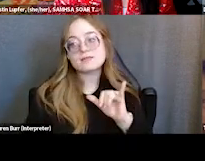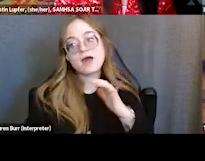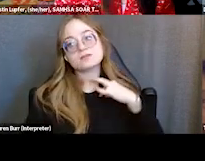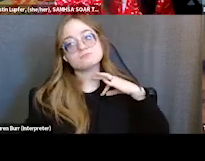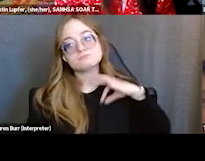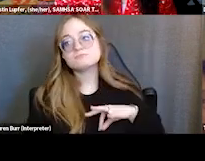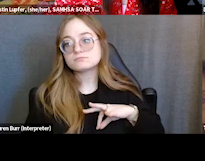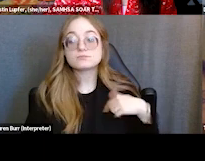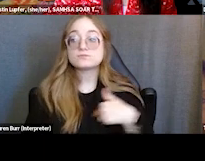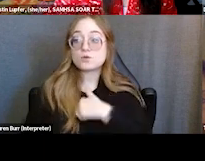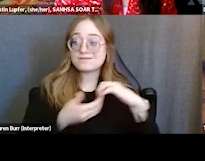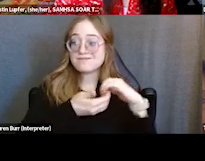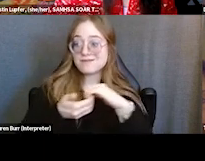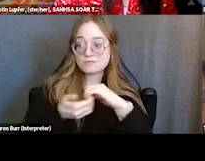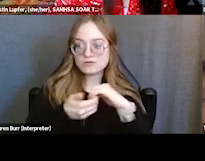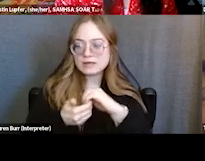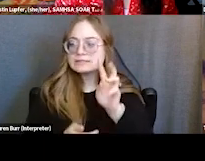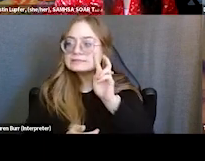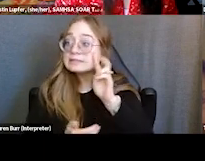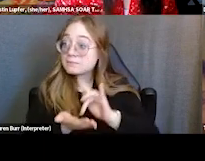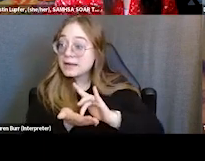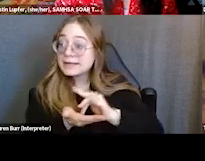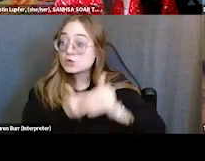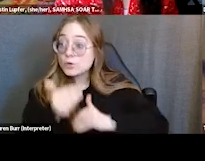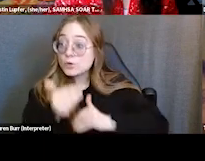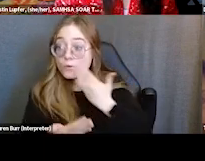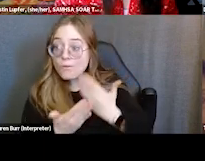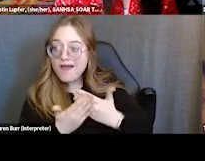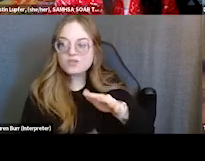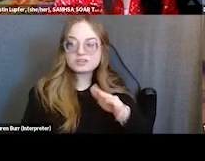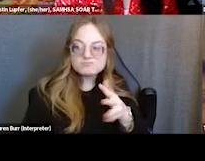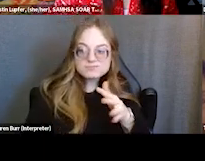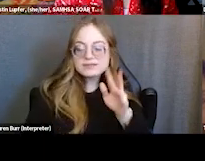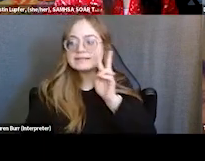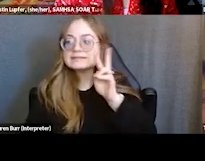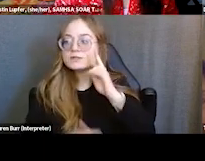to see how the medications are working and kind of see what information you need to help,